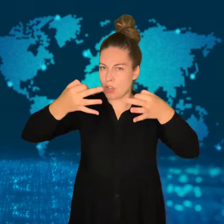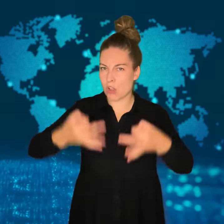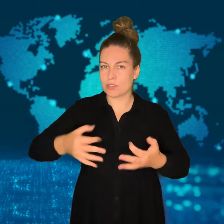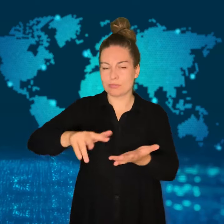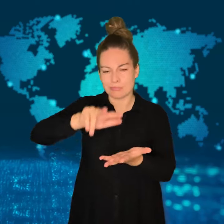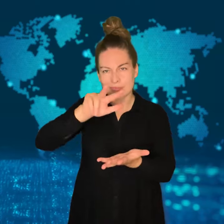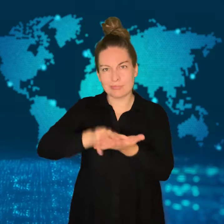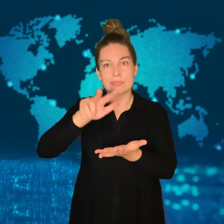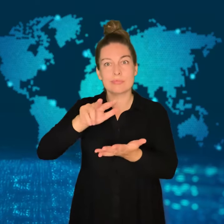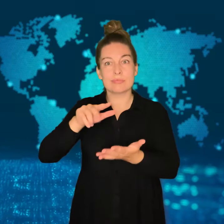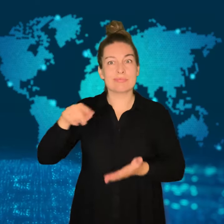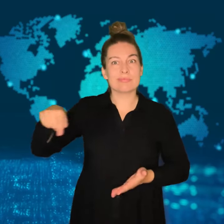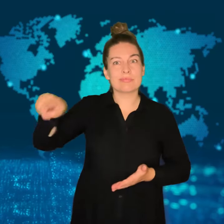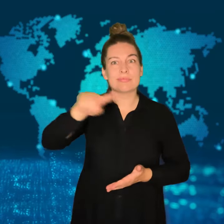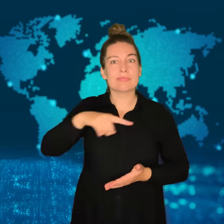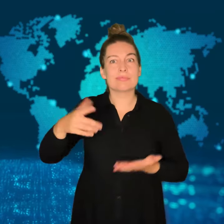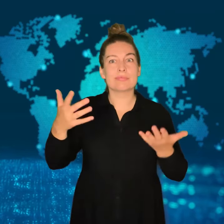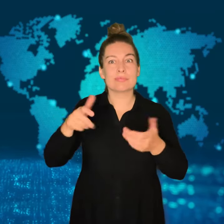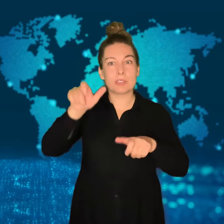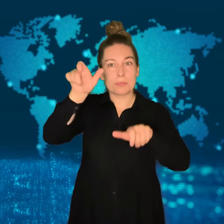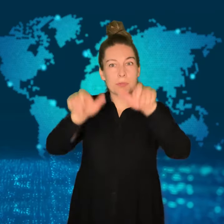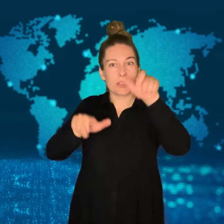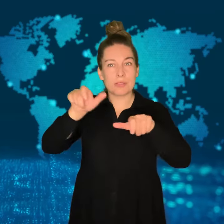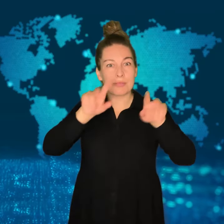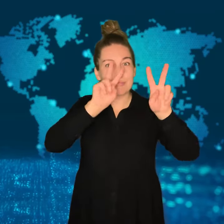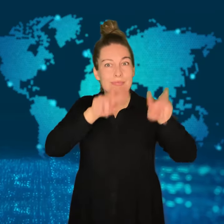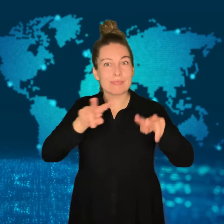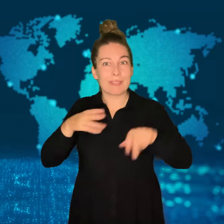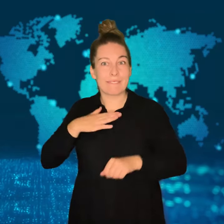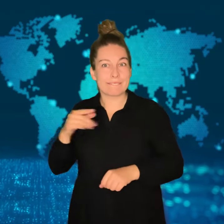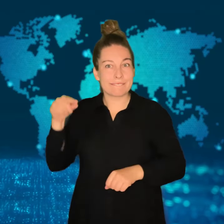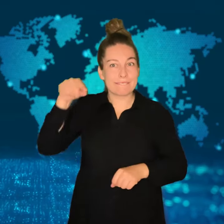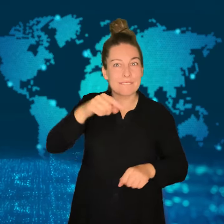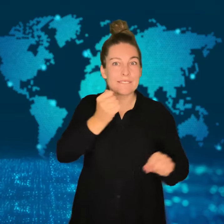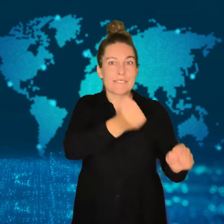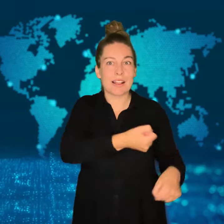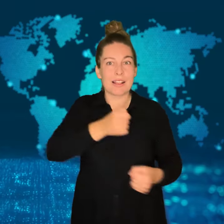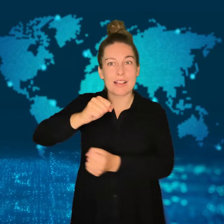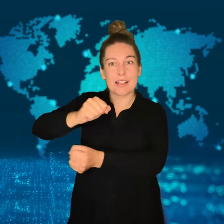The plan has been devised to help fight overcrowding by